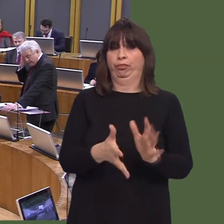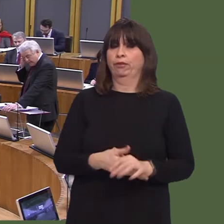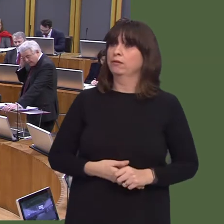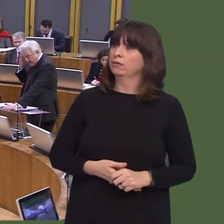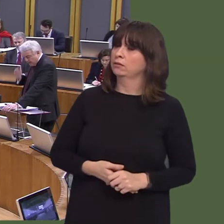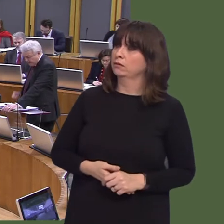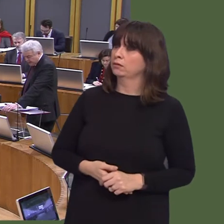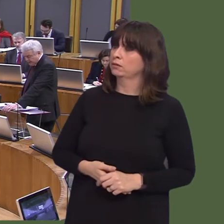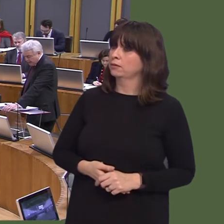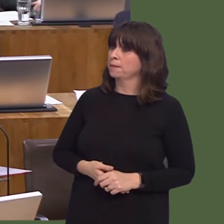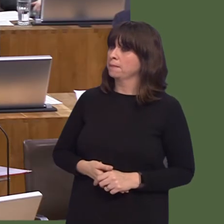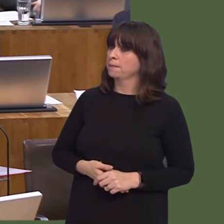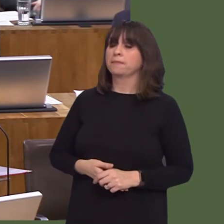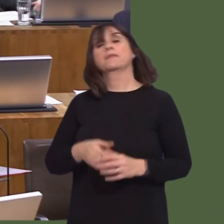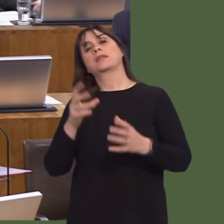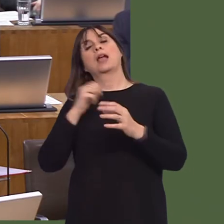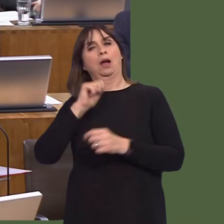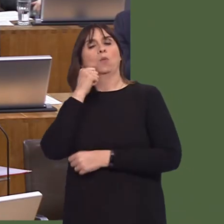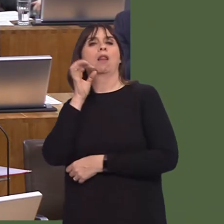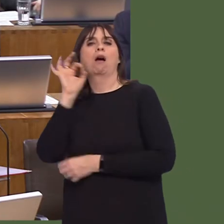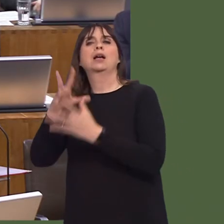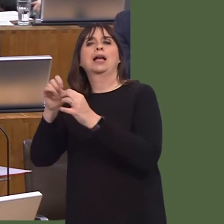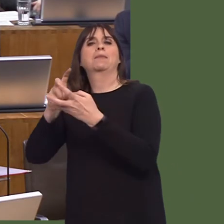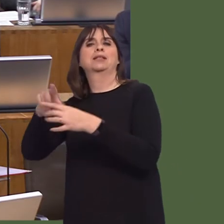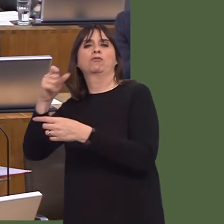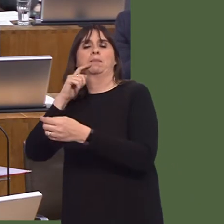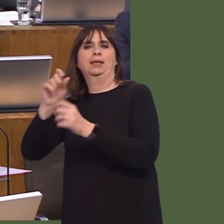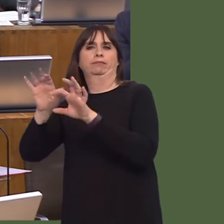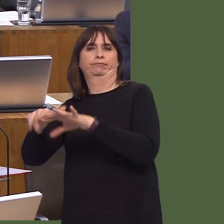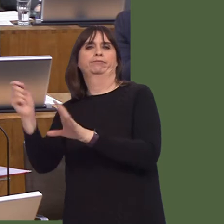been very visible and noticeable to all of us and the public in general. We do need constructive responses.